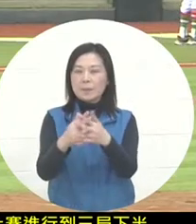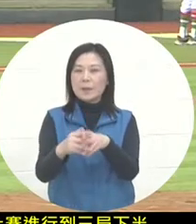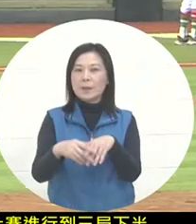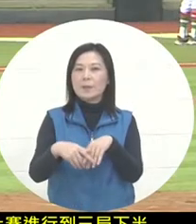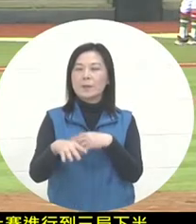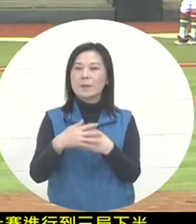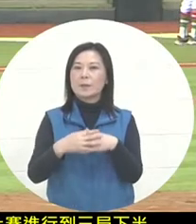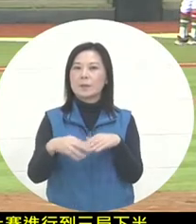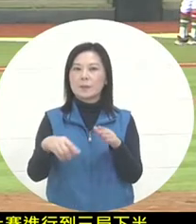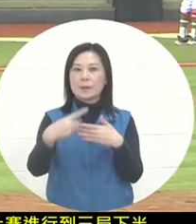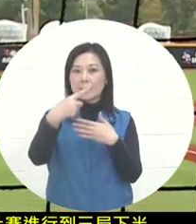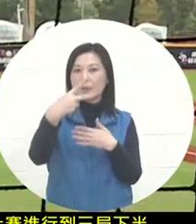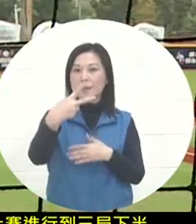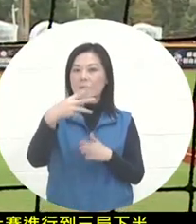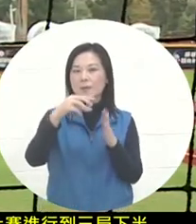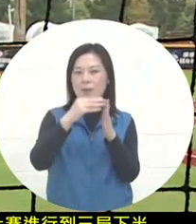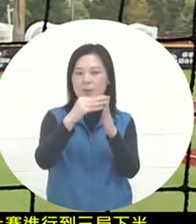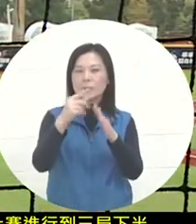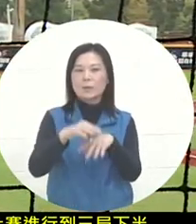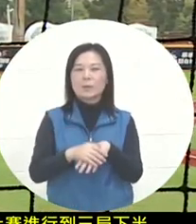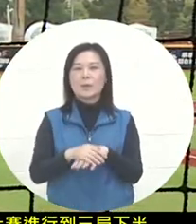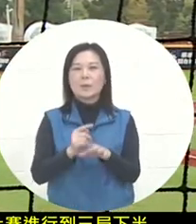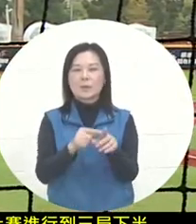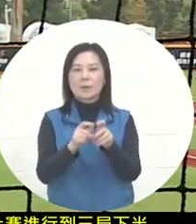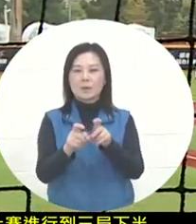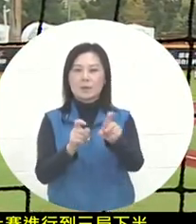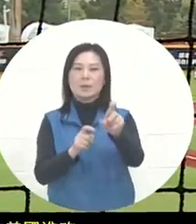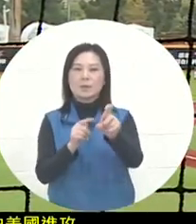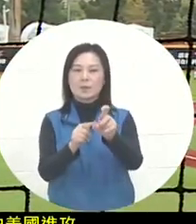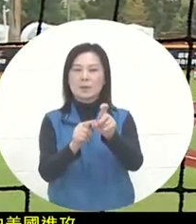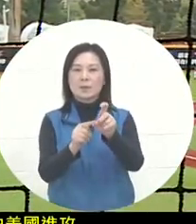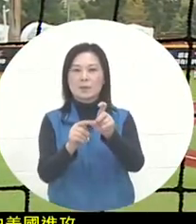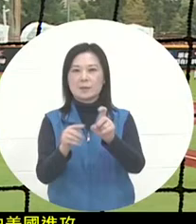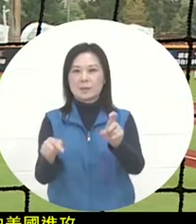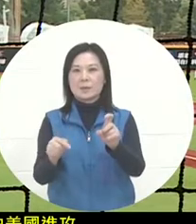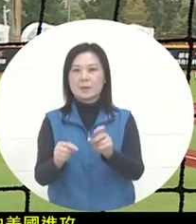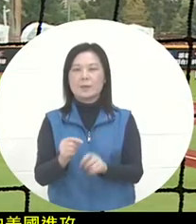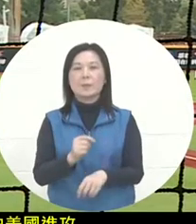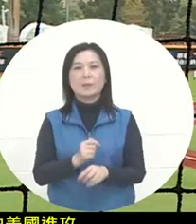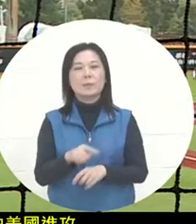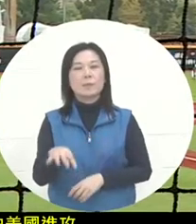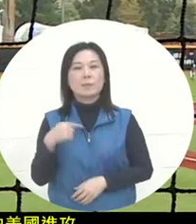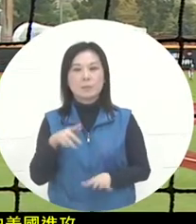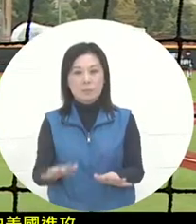in the first two or two games and now has a 10-point lead. It has also reached the 10-point or five-point